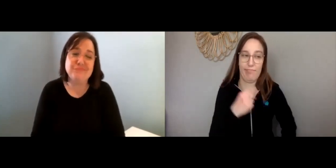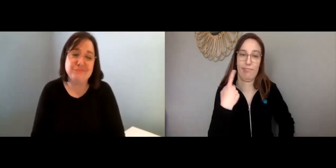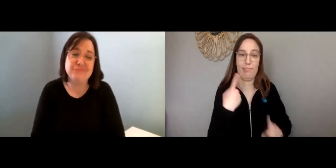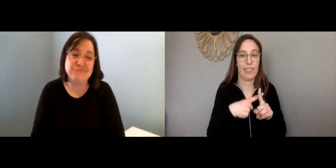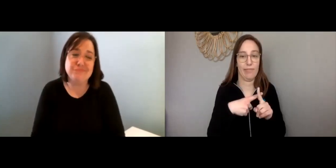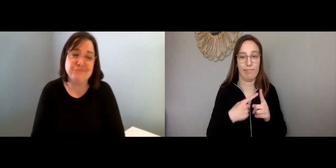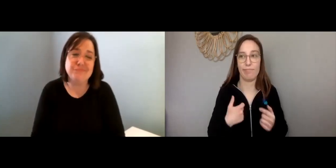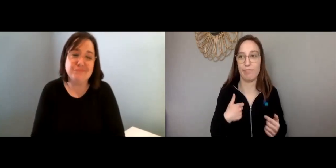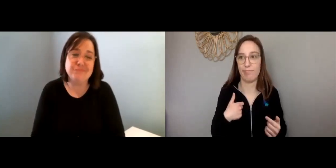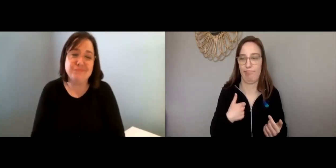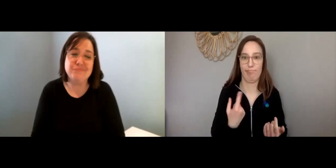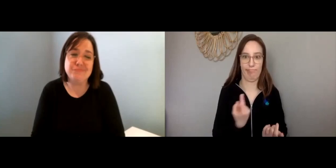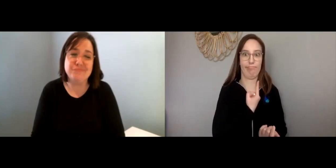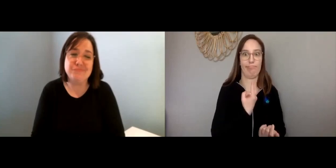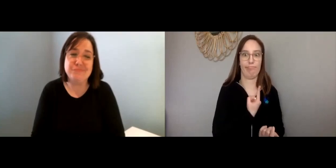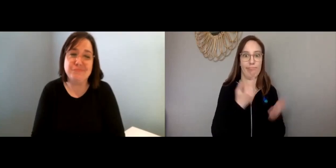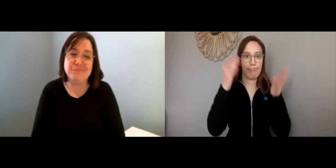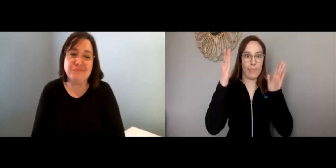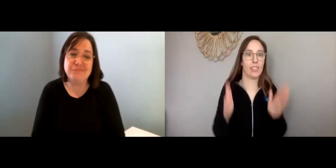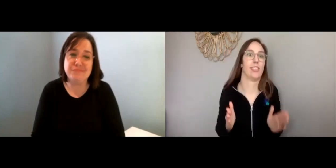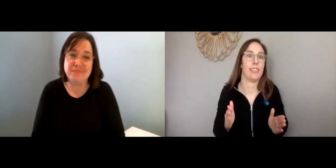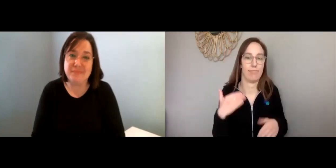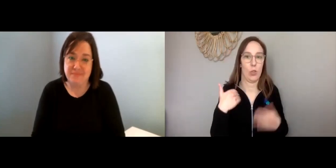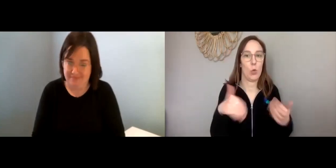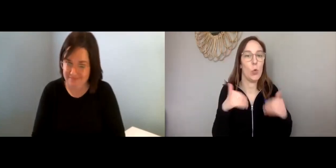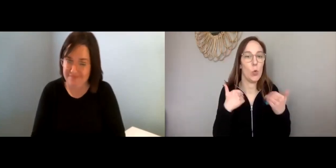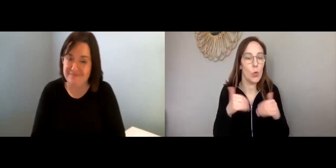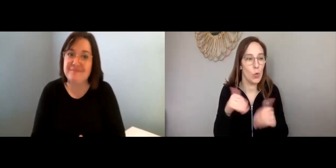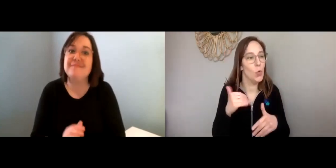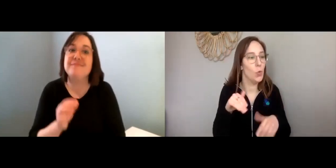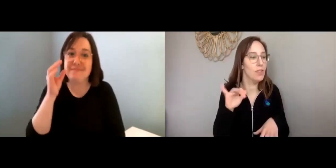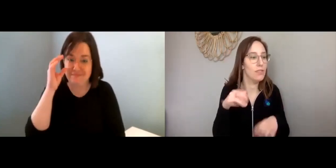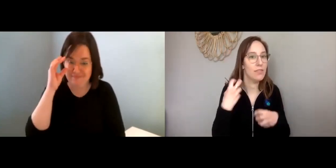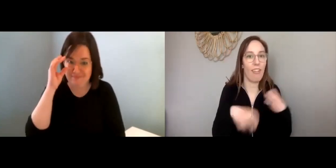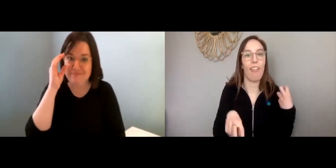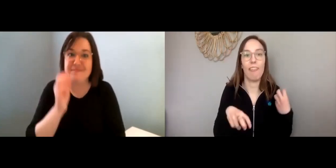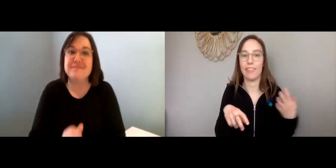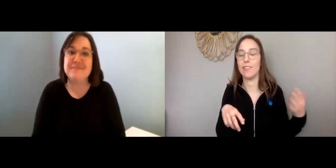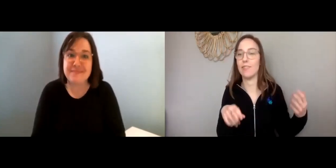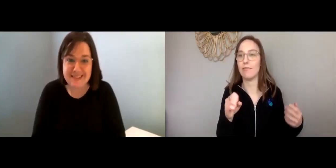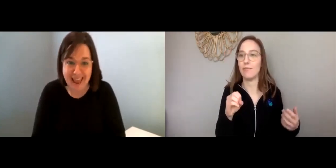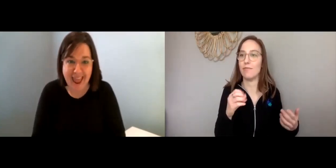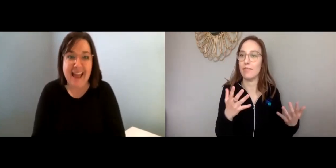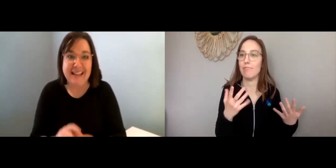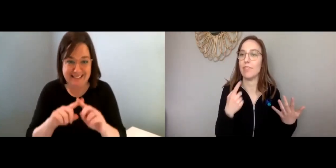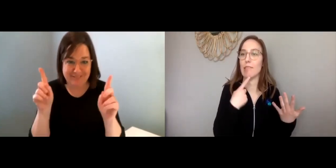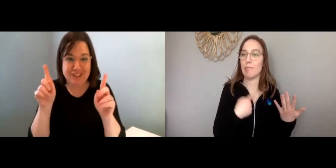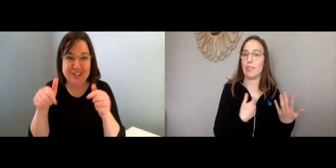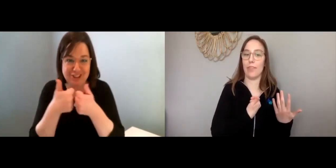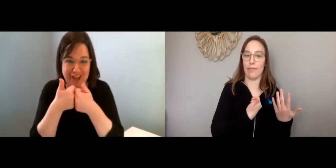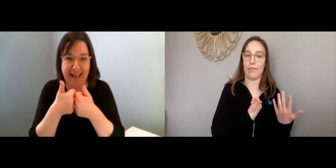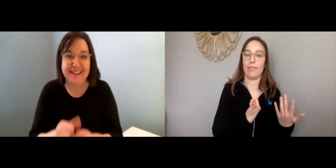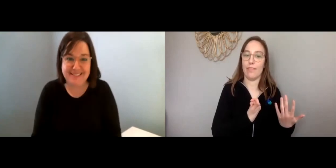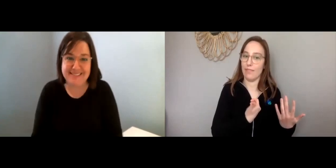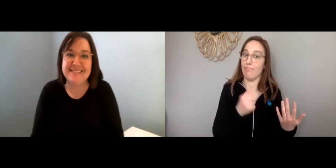Maggie: Yeah, and as a single person-- wow, it’s really tough. Lisa: Different challenge.